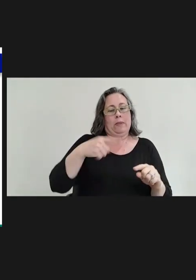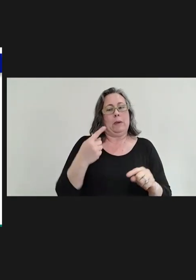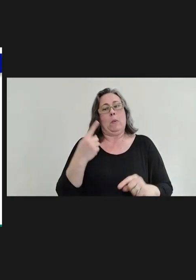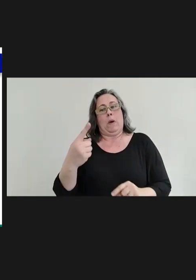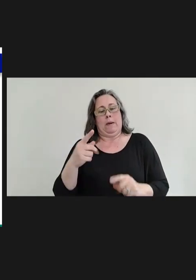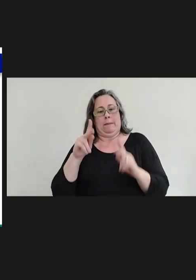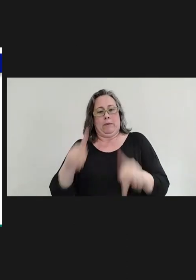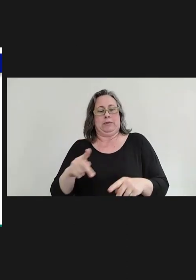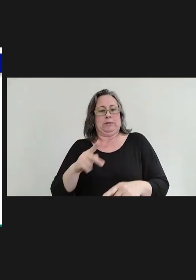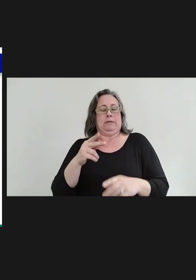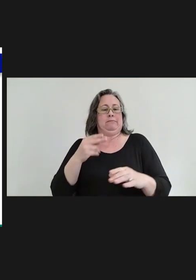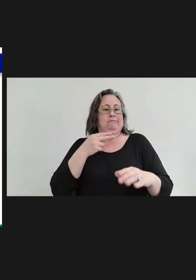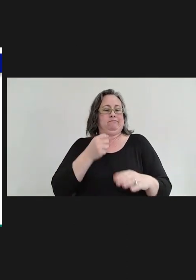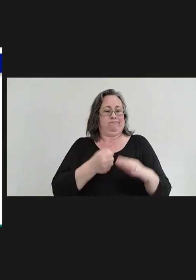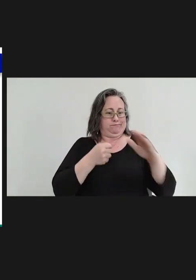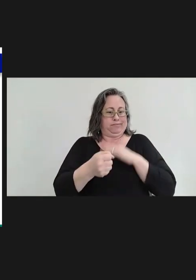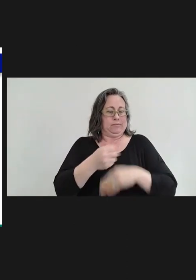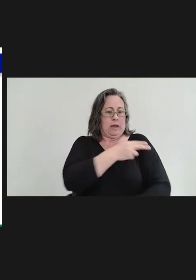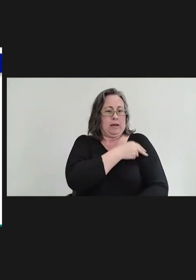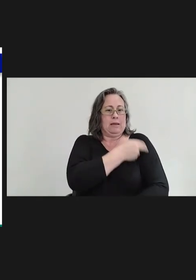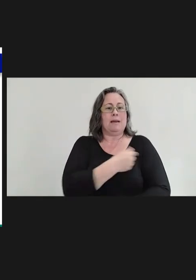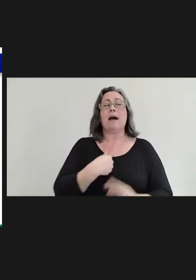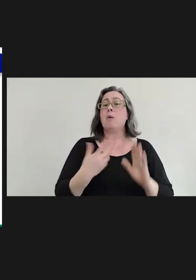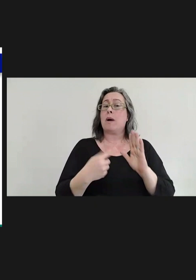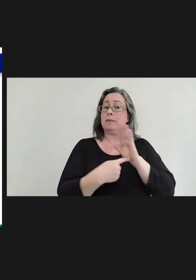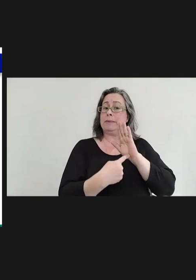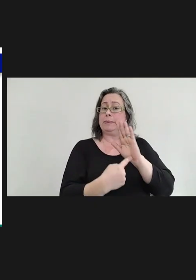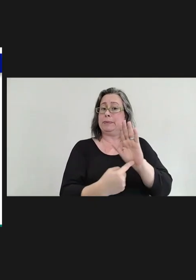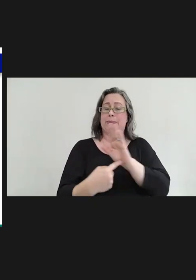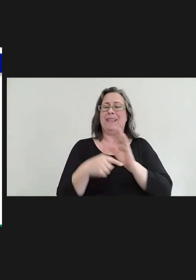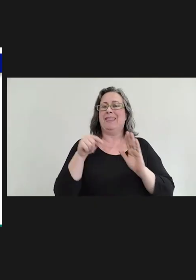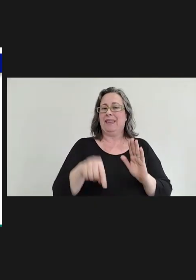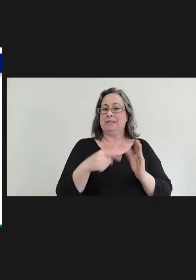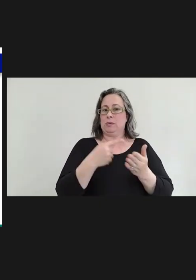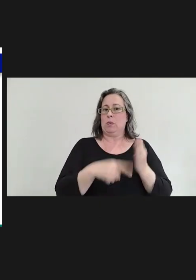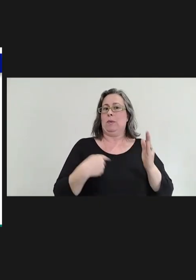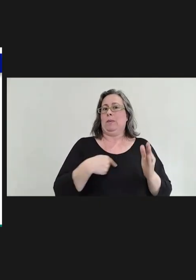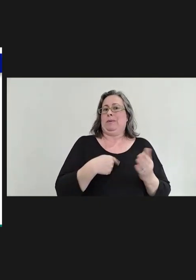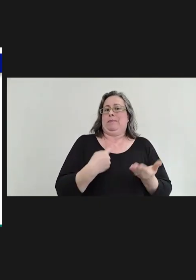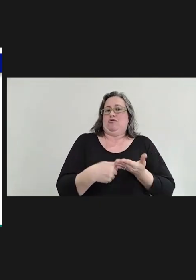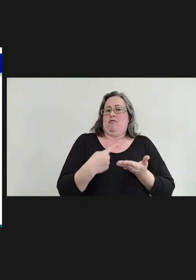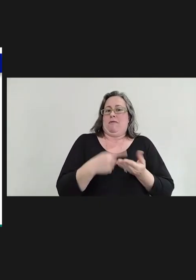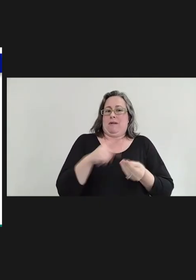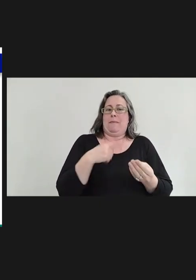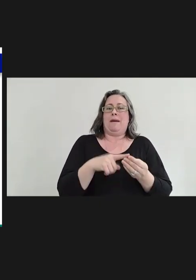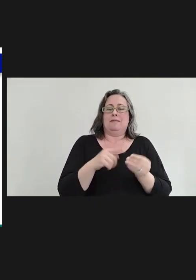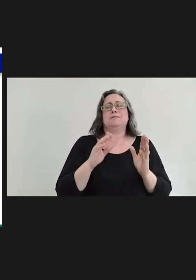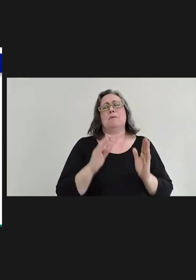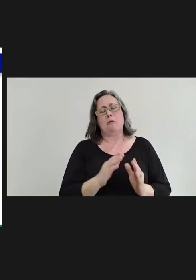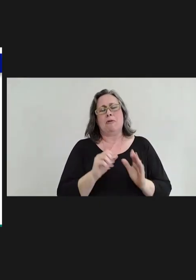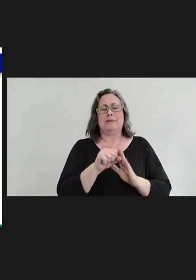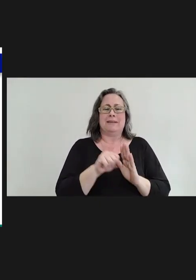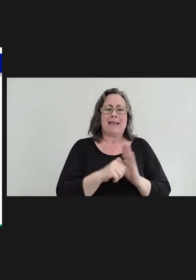Oh, sorry. I just wanted to point out this kind of mirrors what we've been talking about, again, small state. We did have a couple of cases back in 2019,